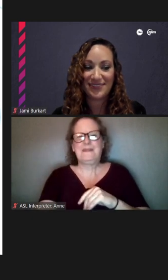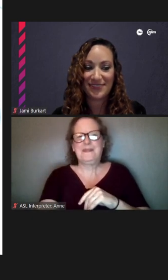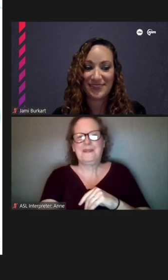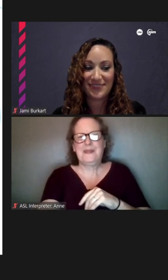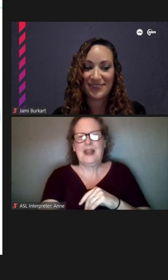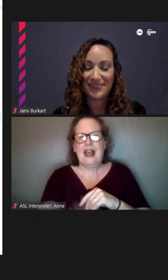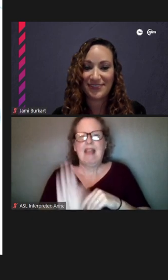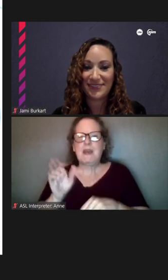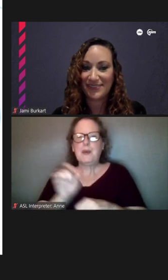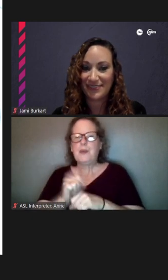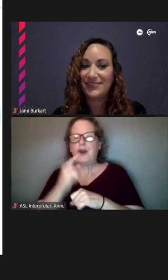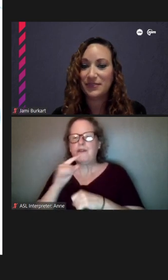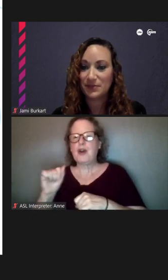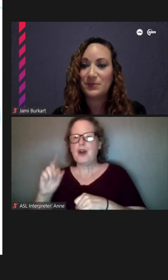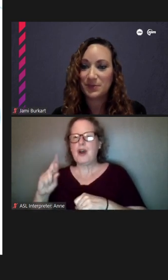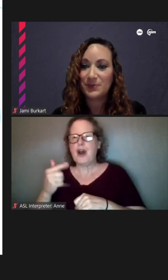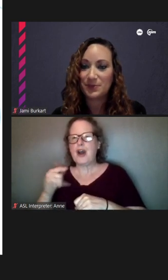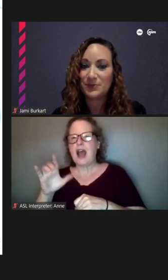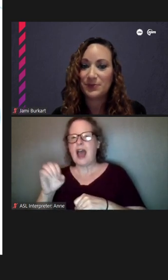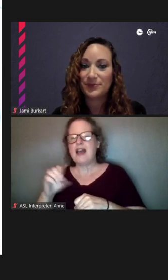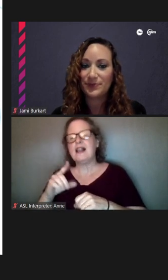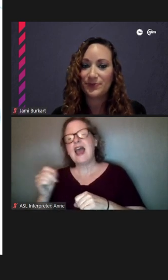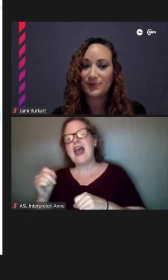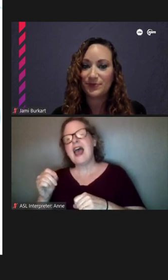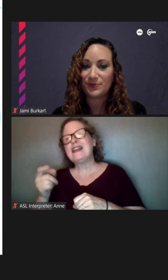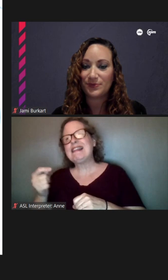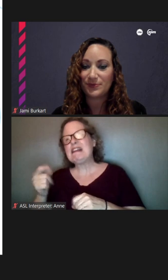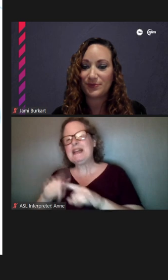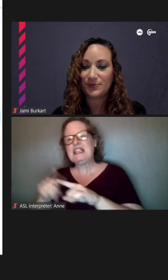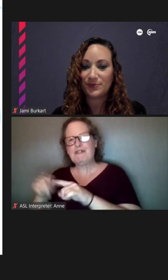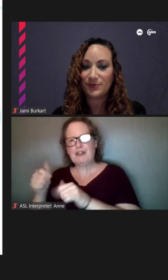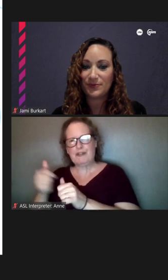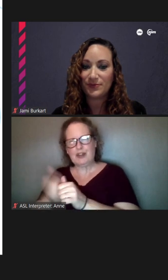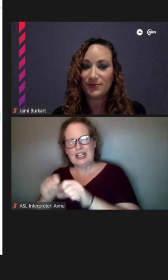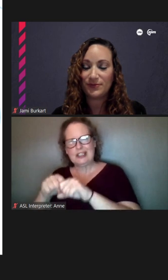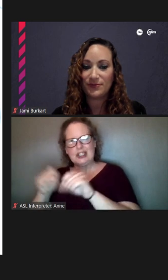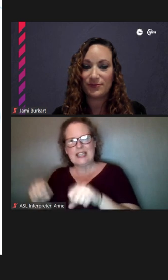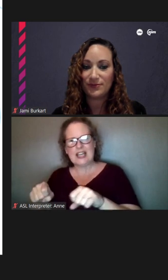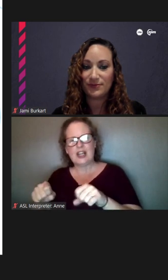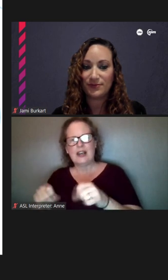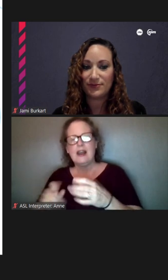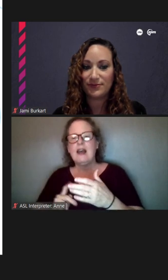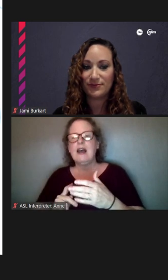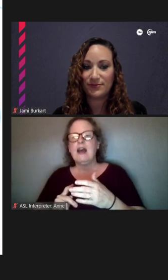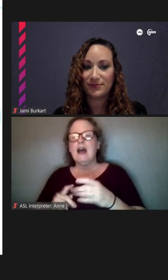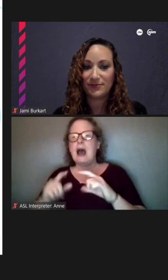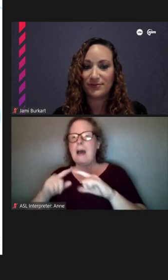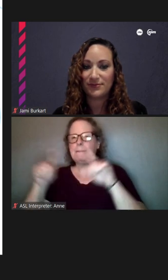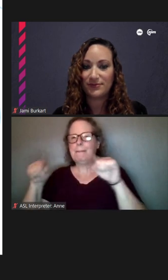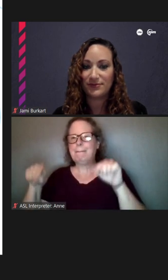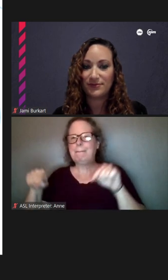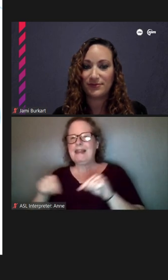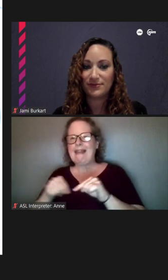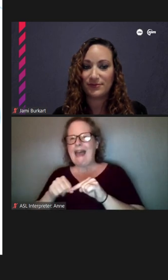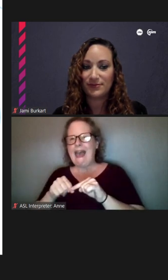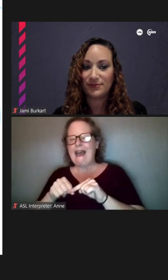but in variations to the other stations, and that would be a plaque that shows almost like a mosaic,